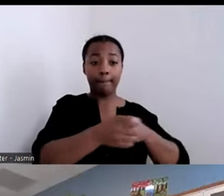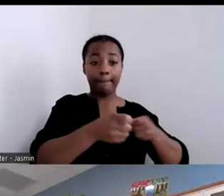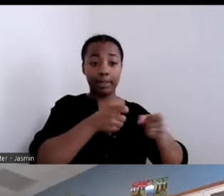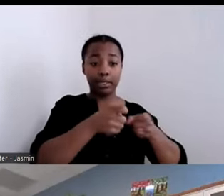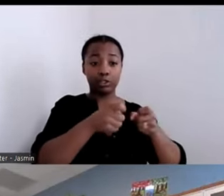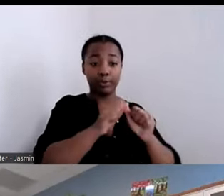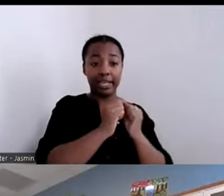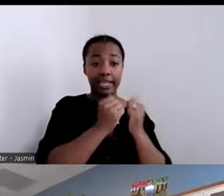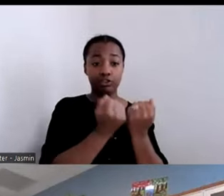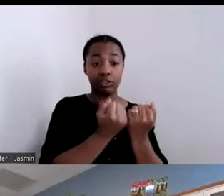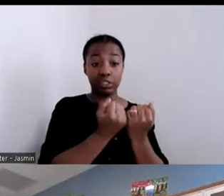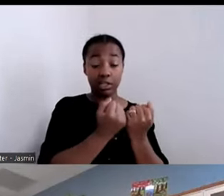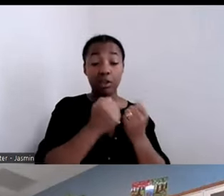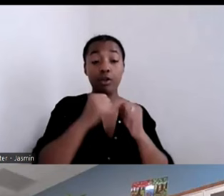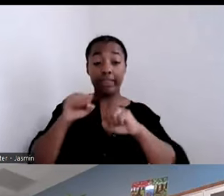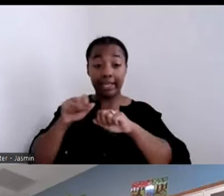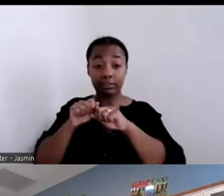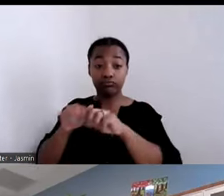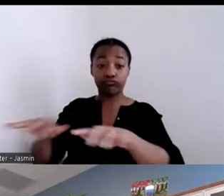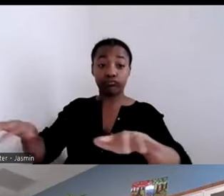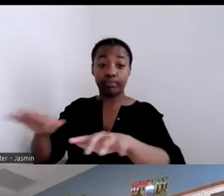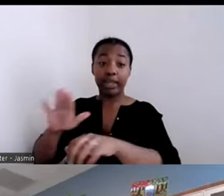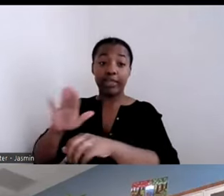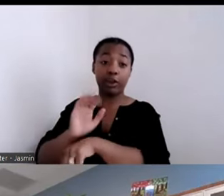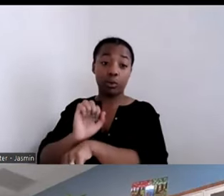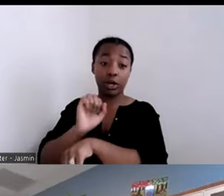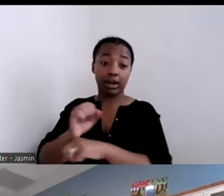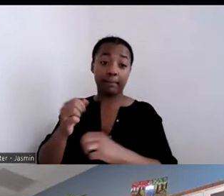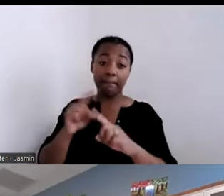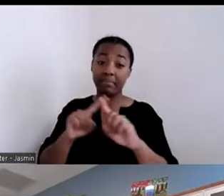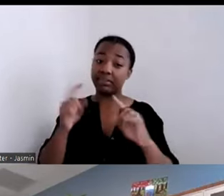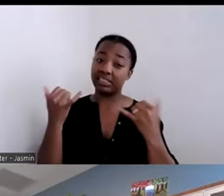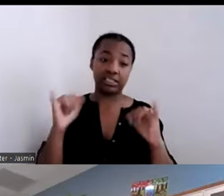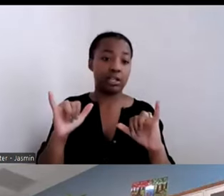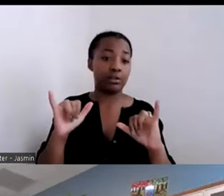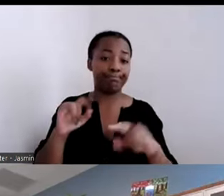cover the whole state. So it is a resource.